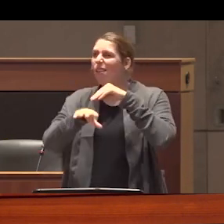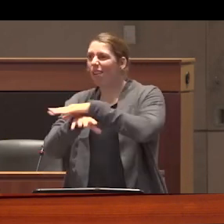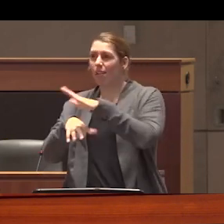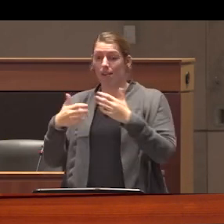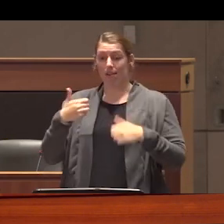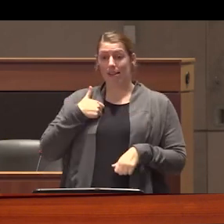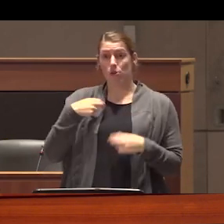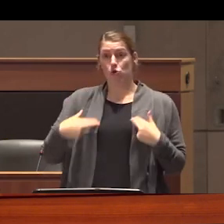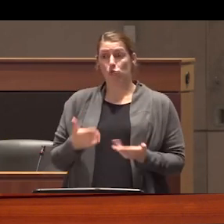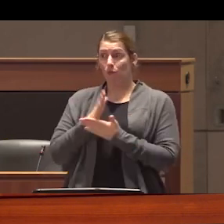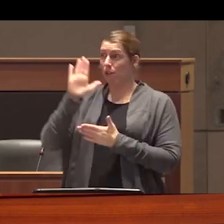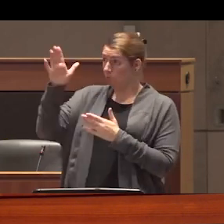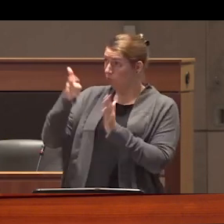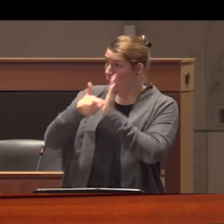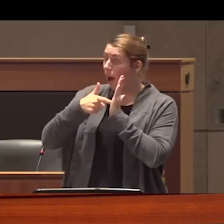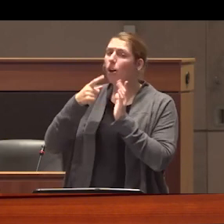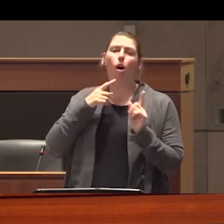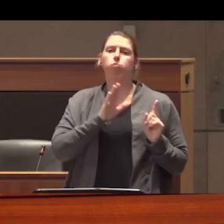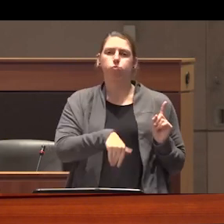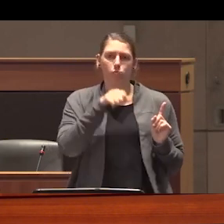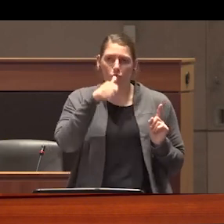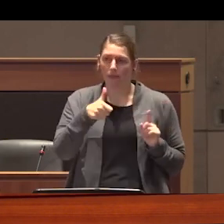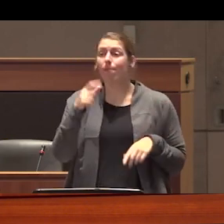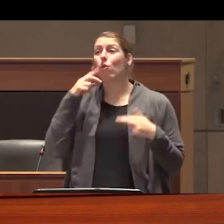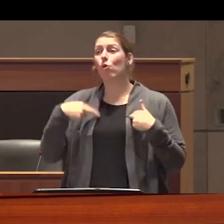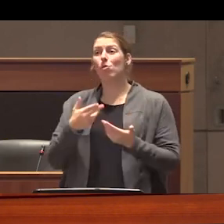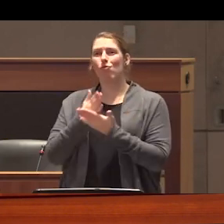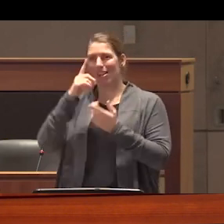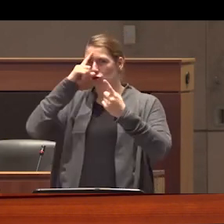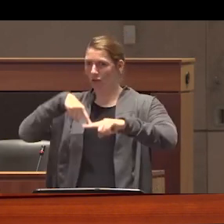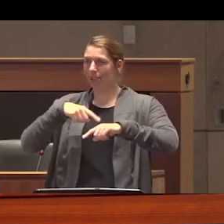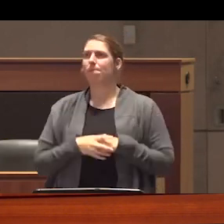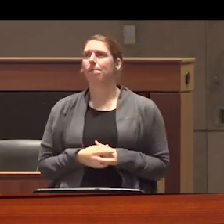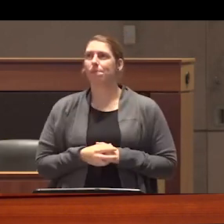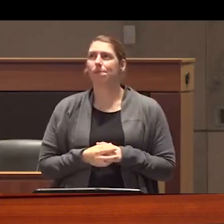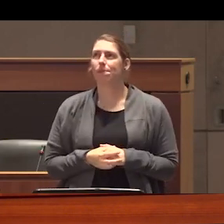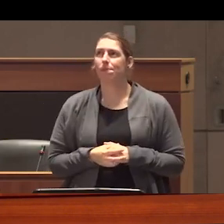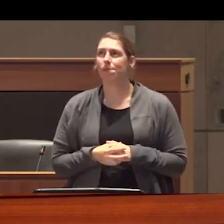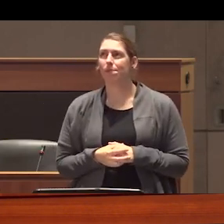rights obligations under the human human rights treaties it is acceded to and here we also see